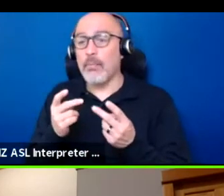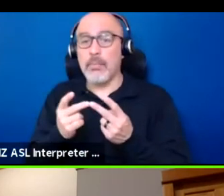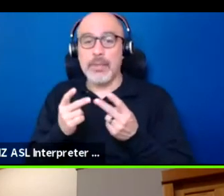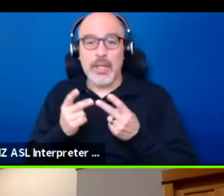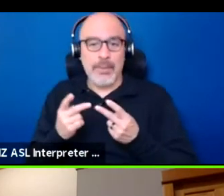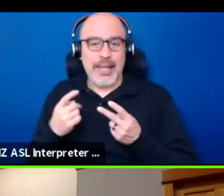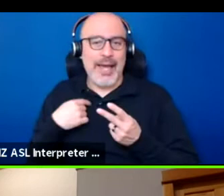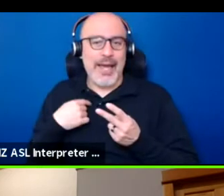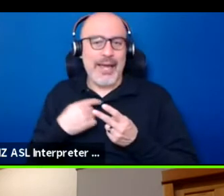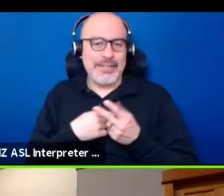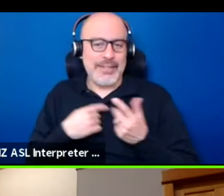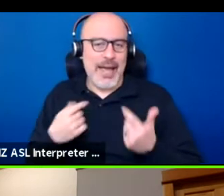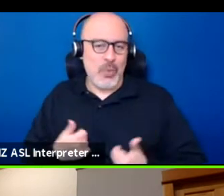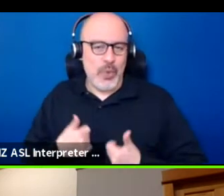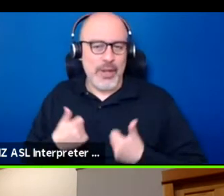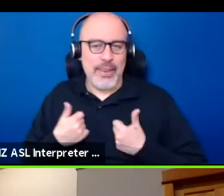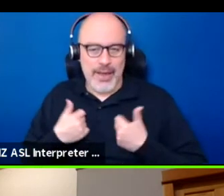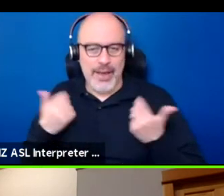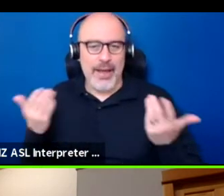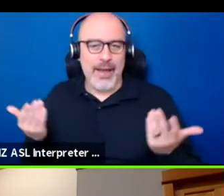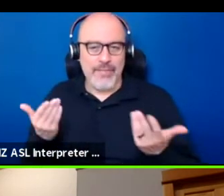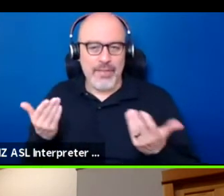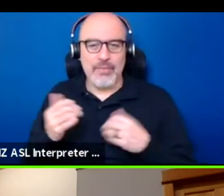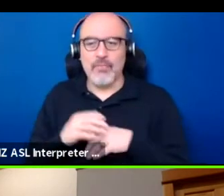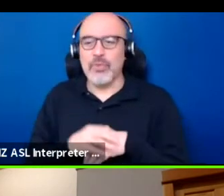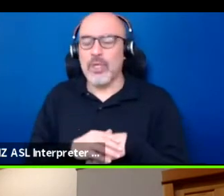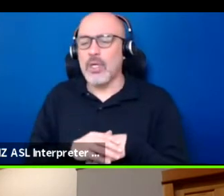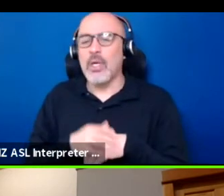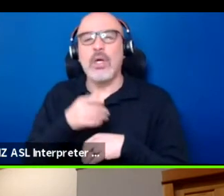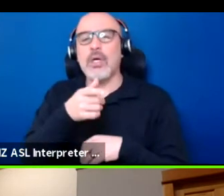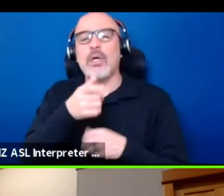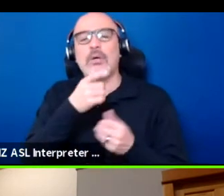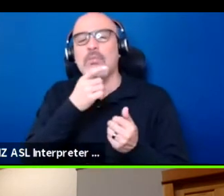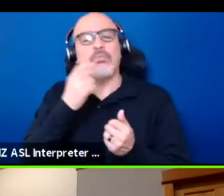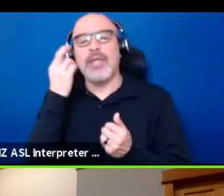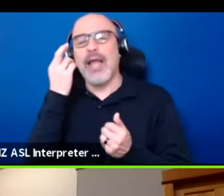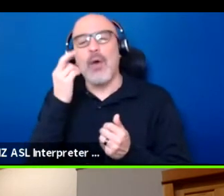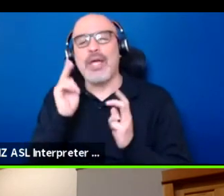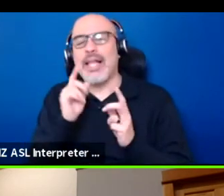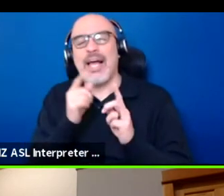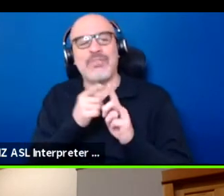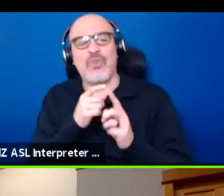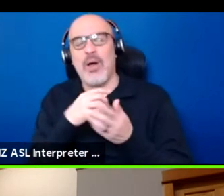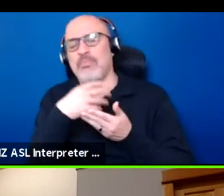that it's not realized by people on the outside but they need to know